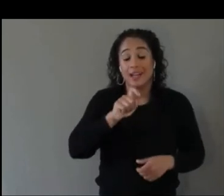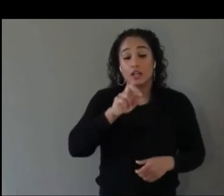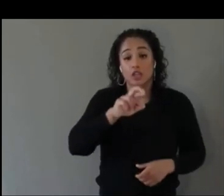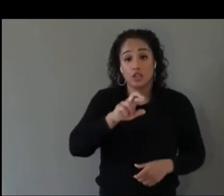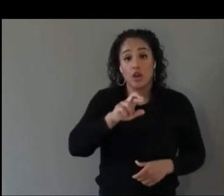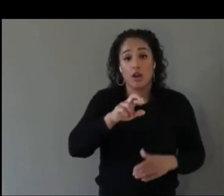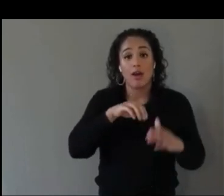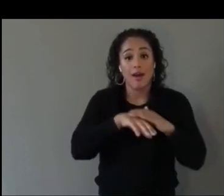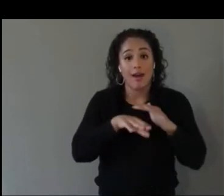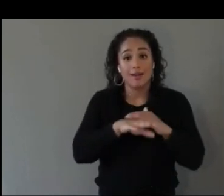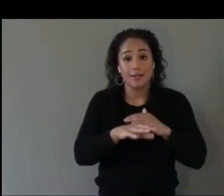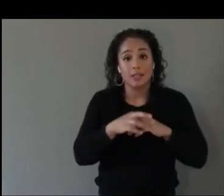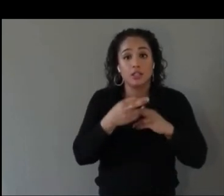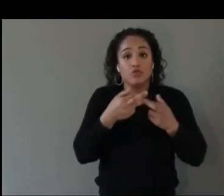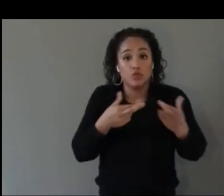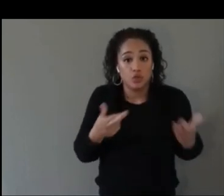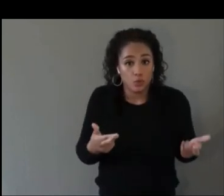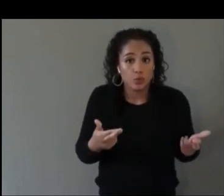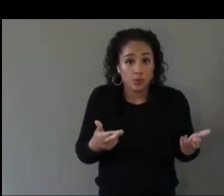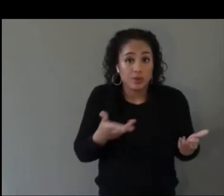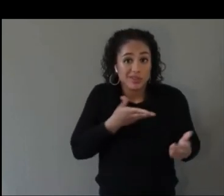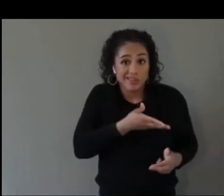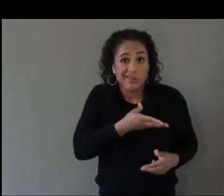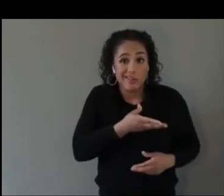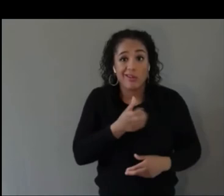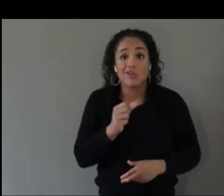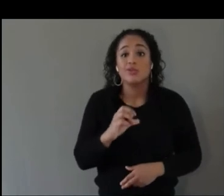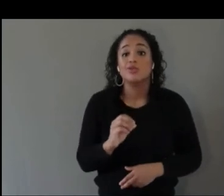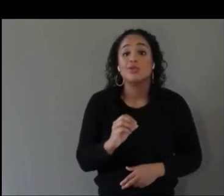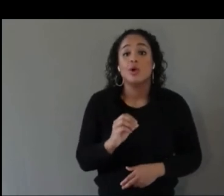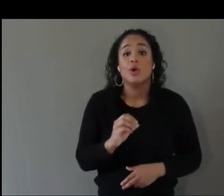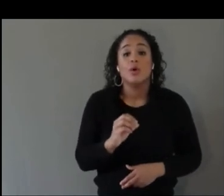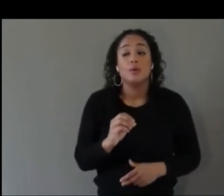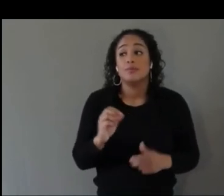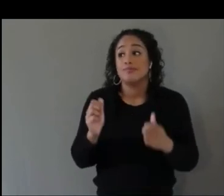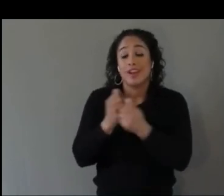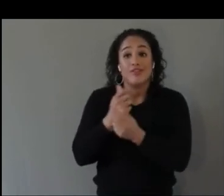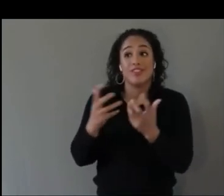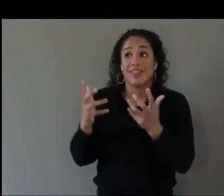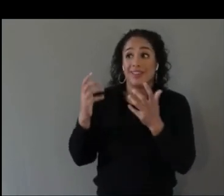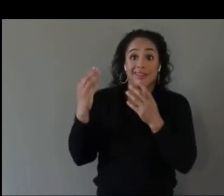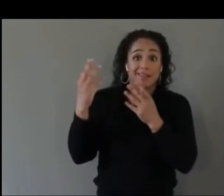I think everything that is out there is basically in accumulated on XR Access.